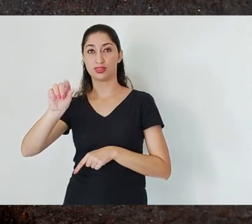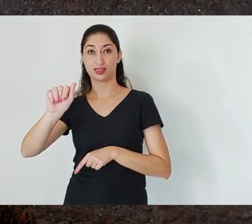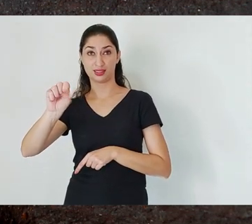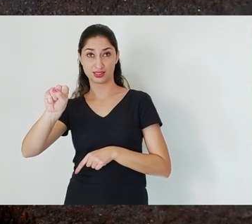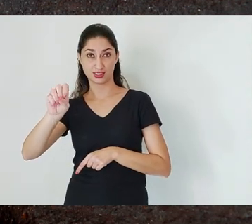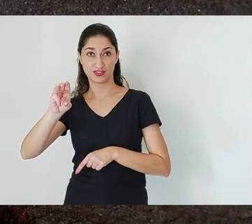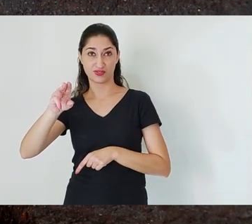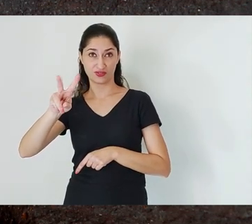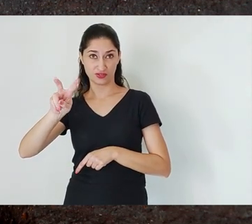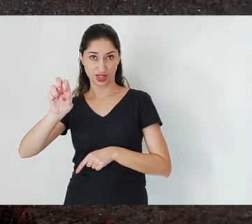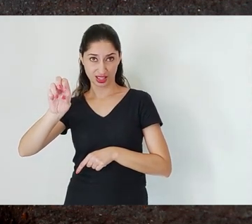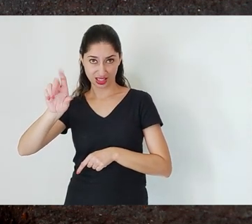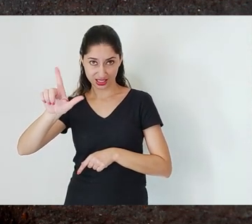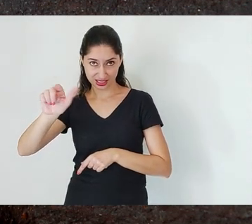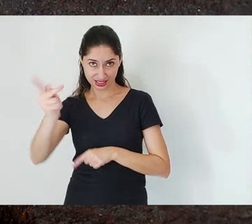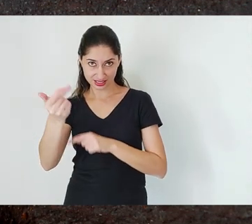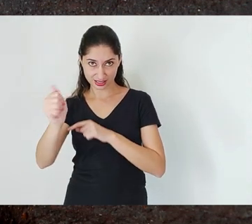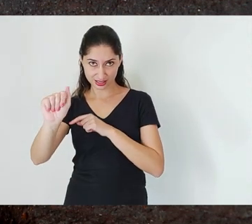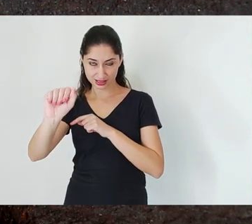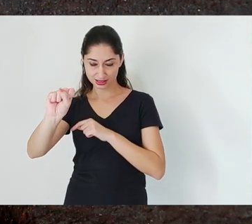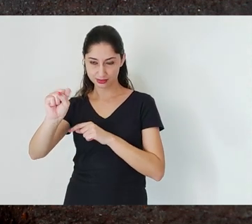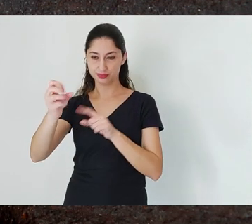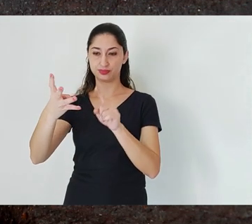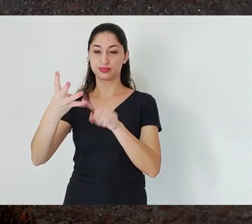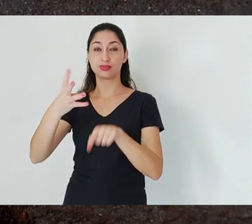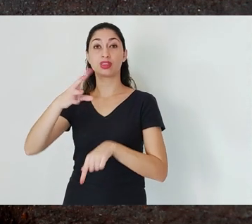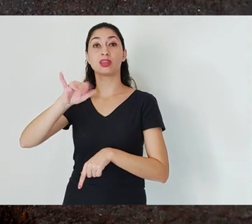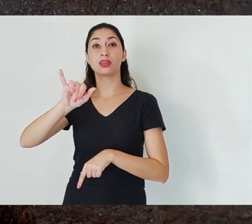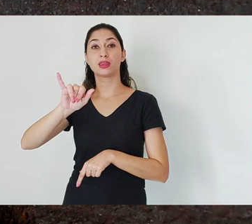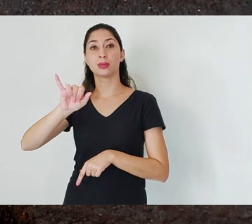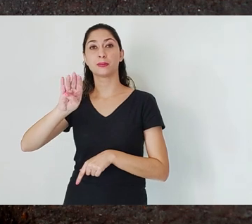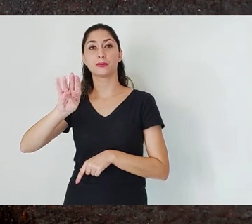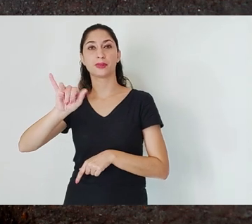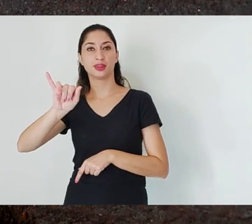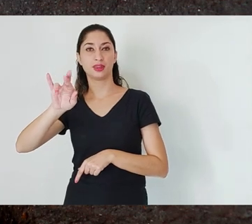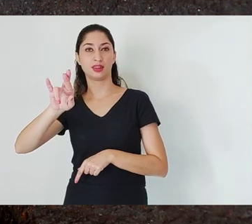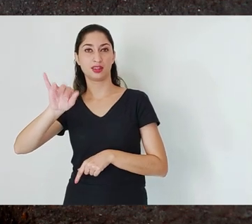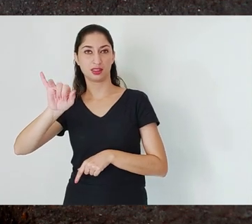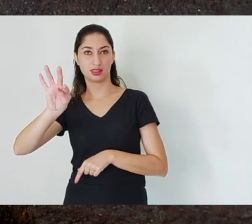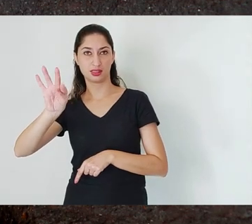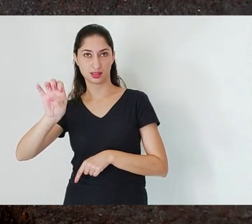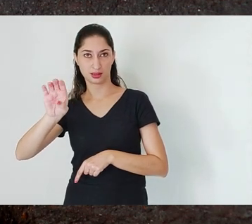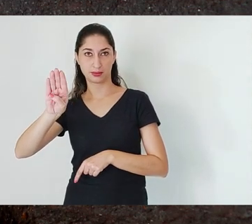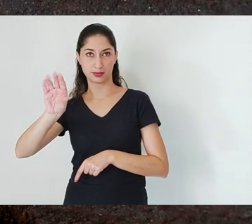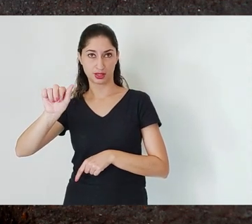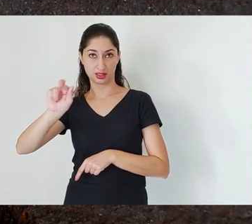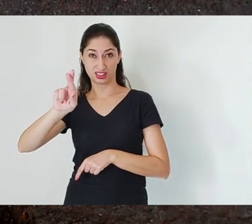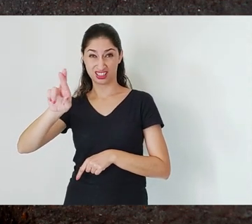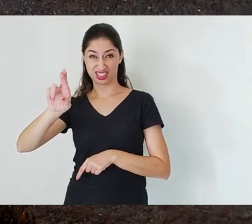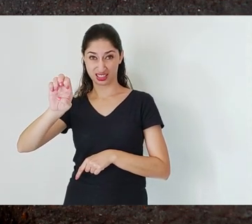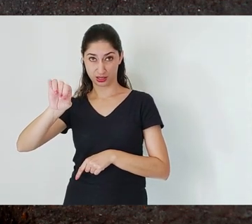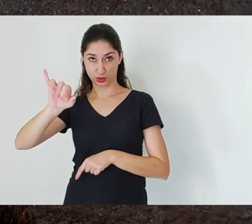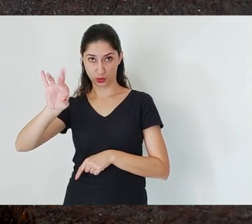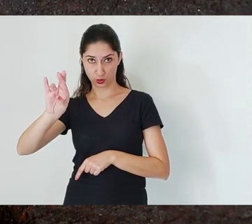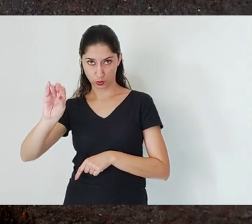incomparable to the other two -- are the Paraopeba and Rio das Velhas systems. However between these two,